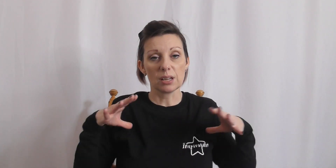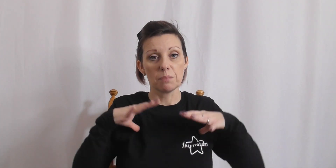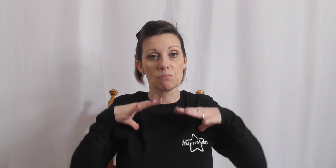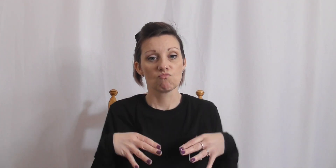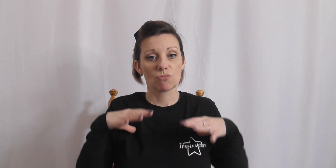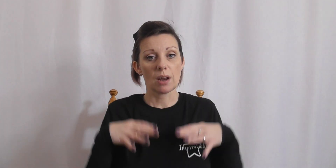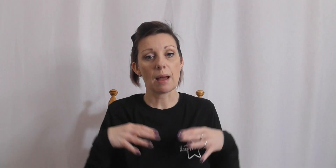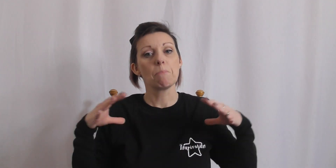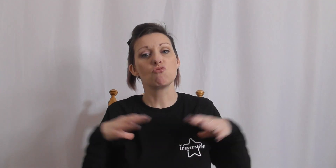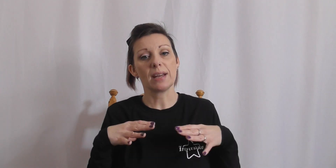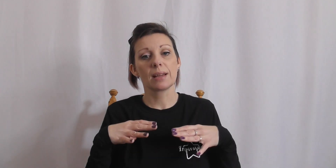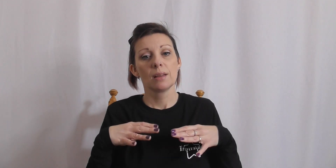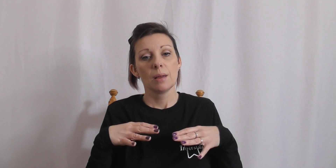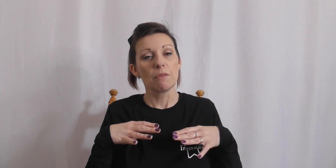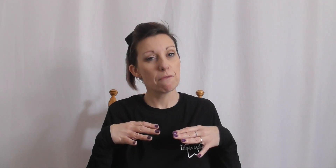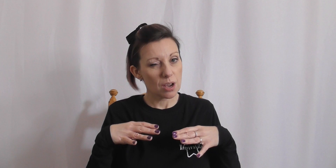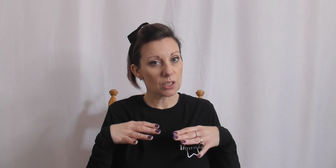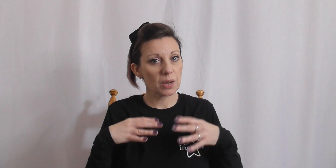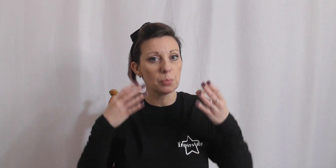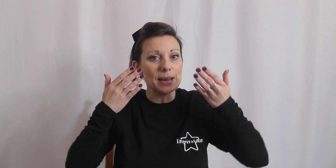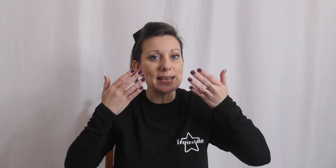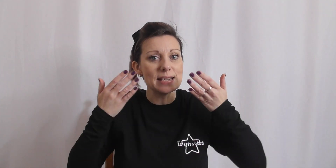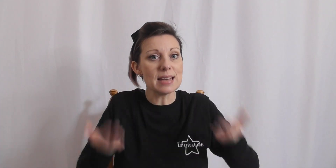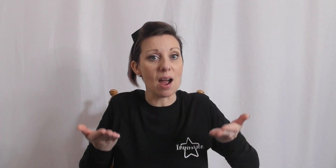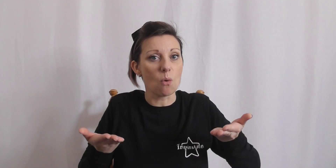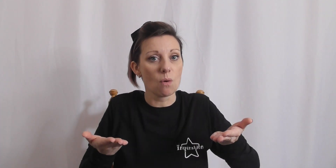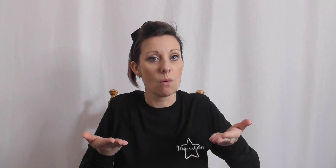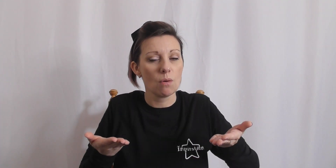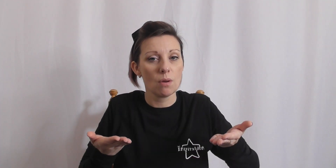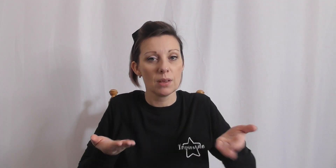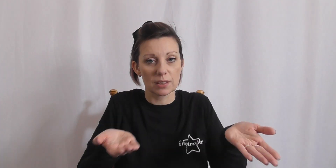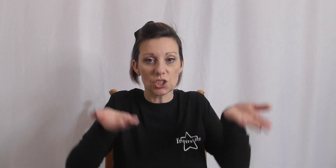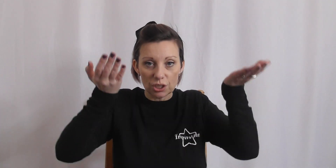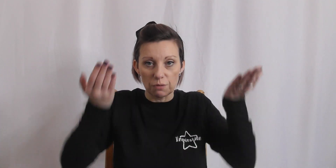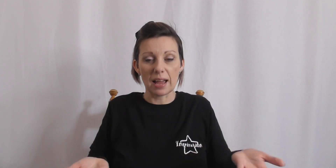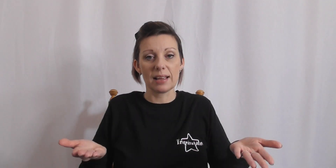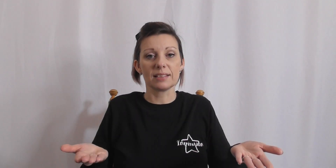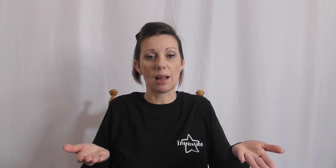comes like that, break but first we're going to put in now. So that's just two flat hands down.